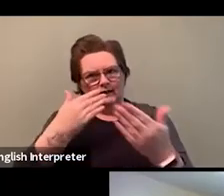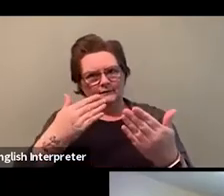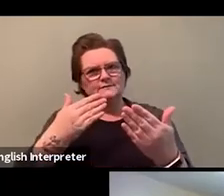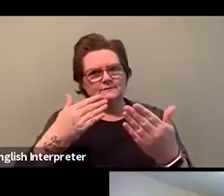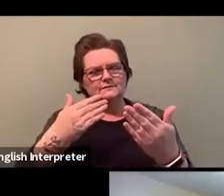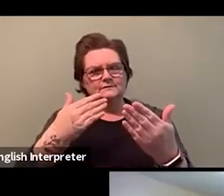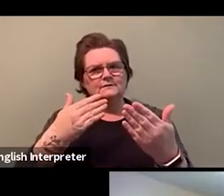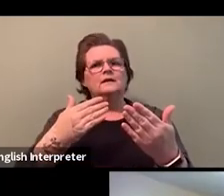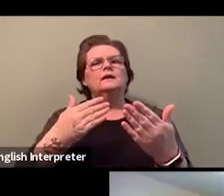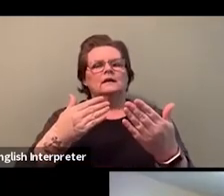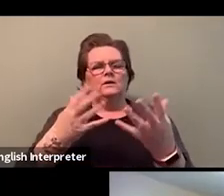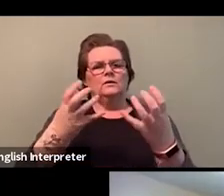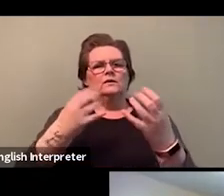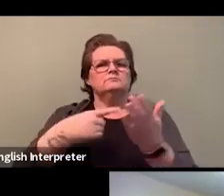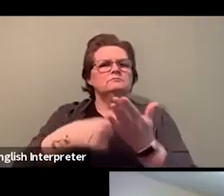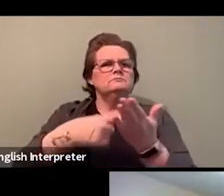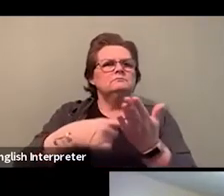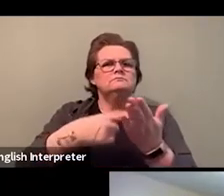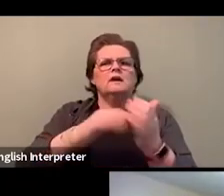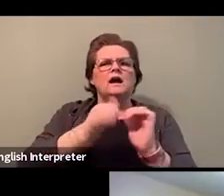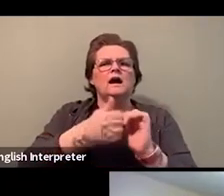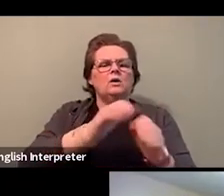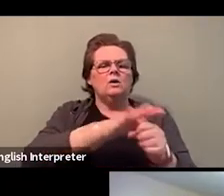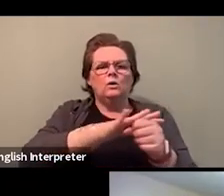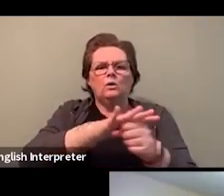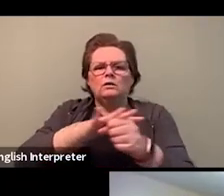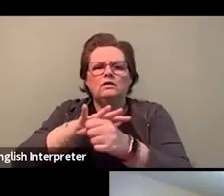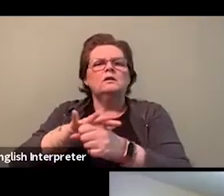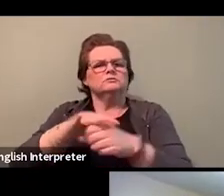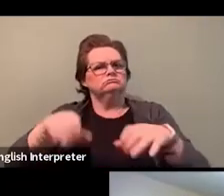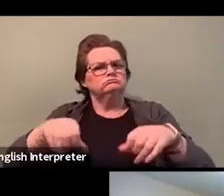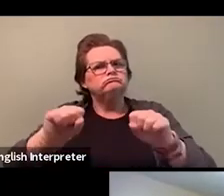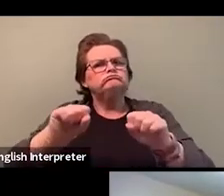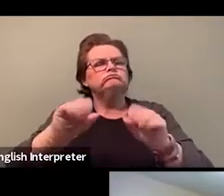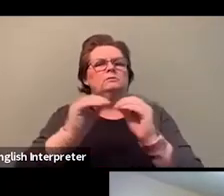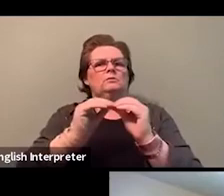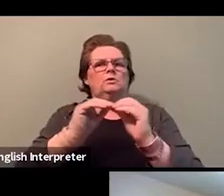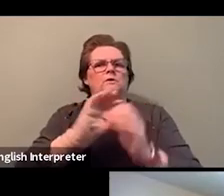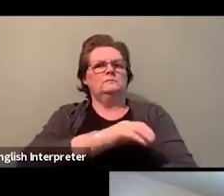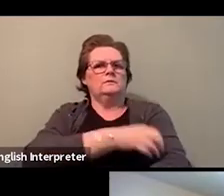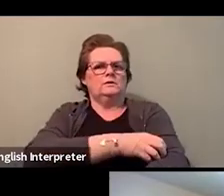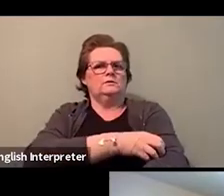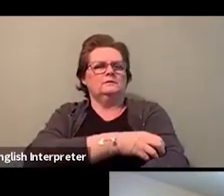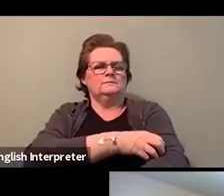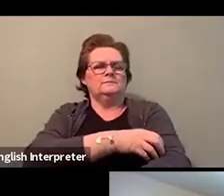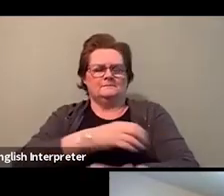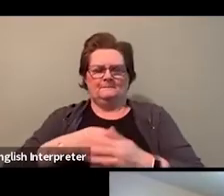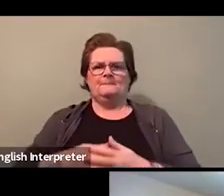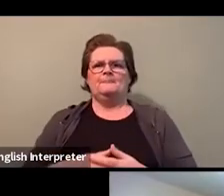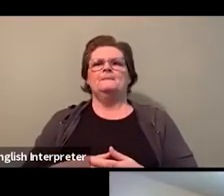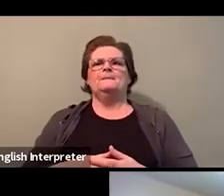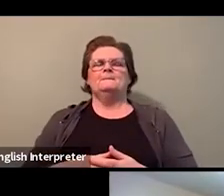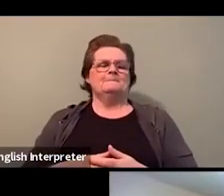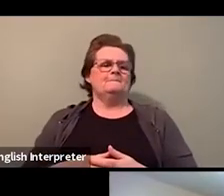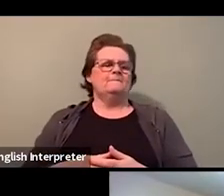Next, we'd like to ask you to boldly imagine workplaces that nurture